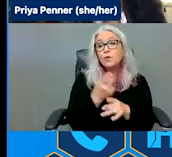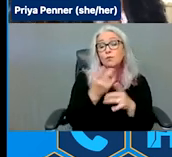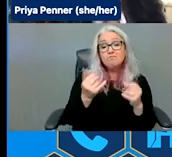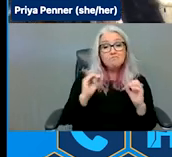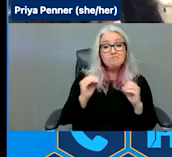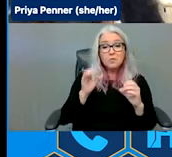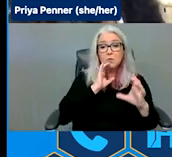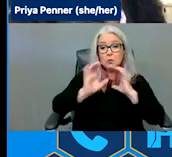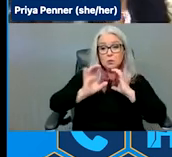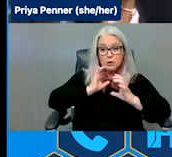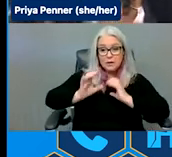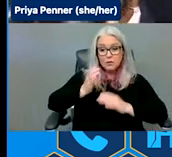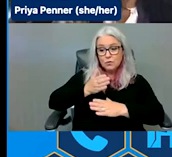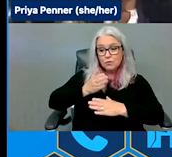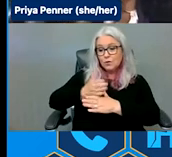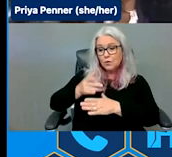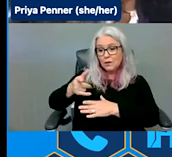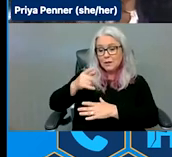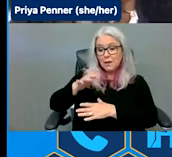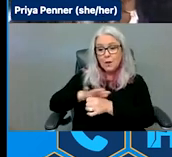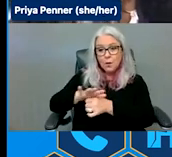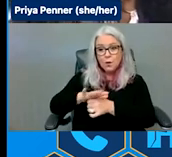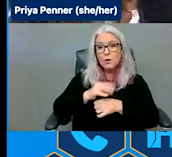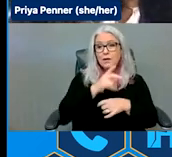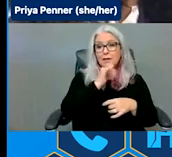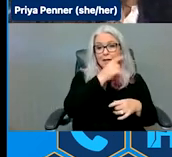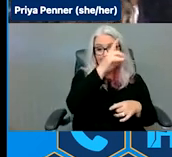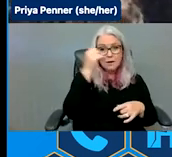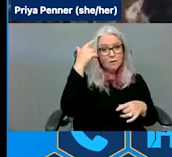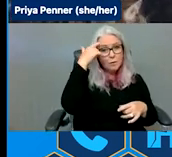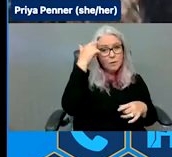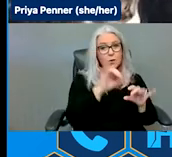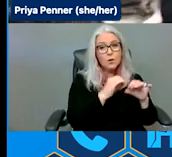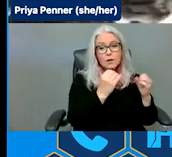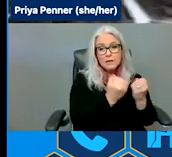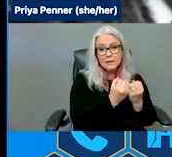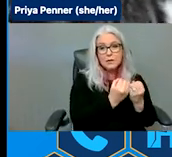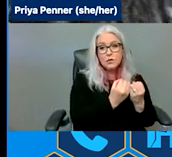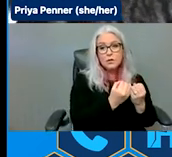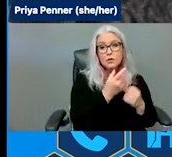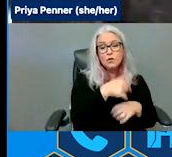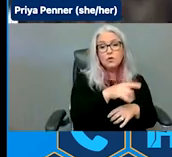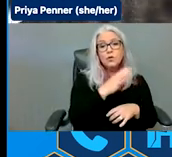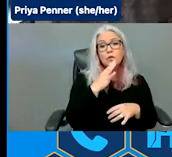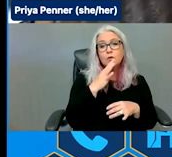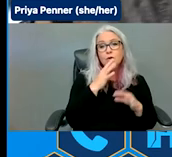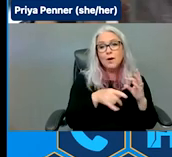governments and non-governmental organizations to talk about how to ensure